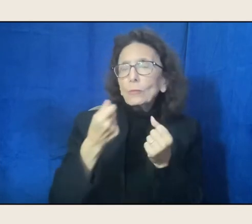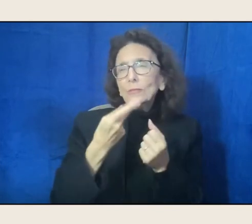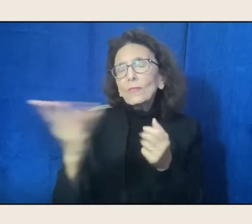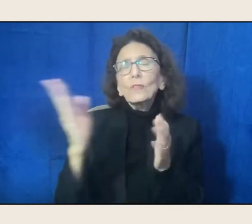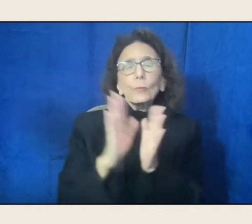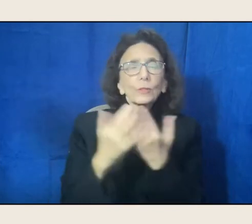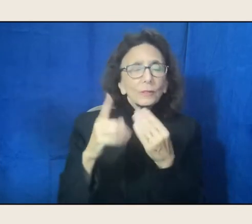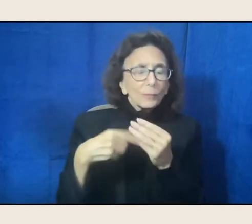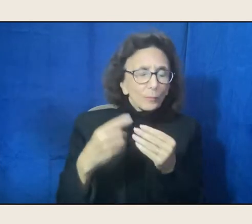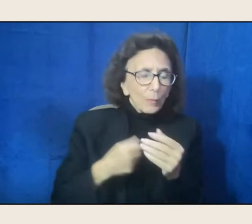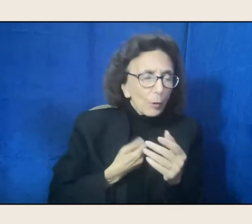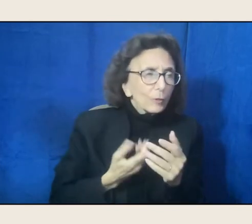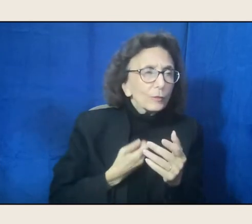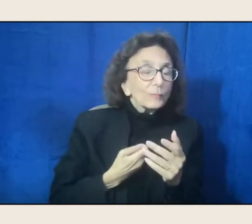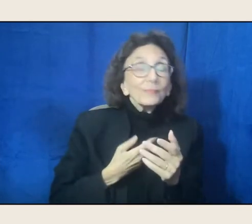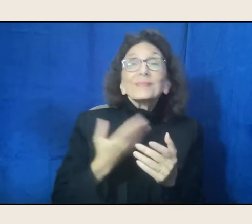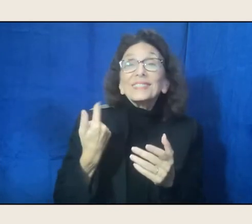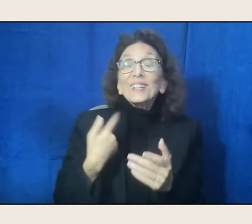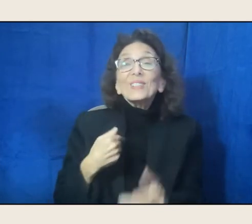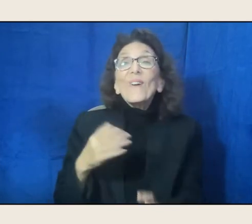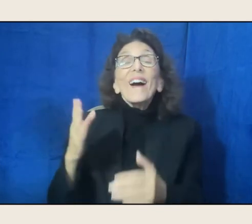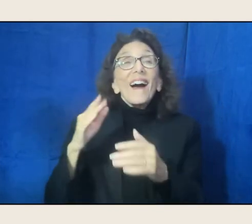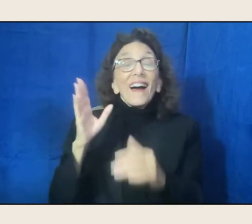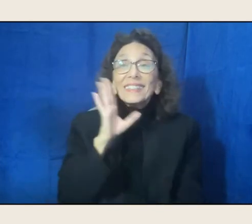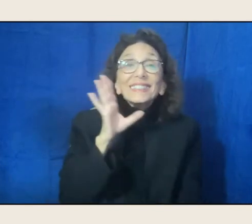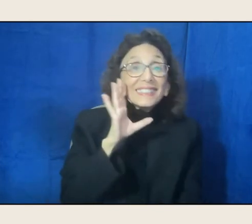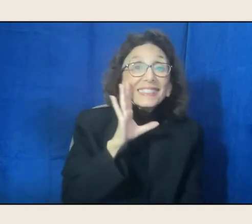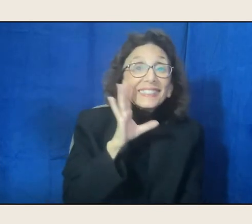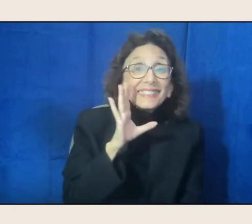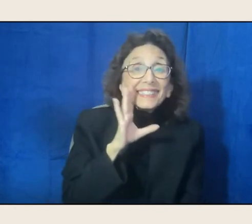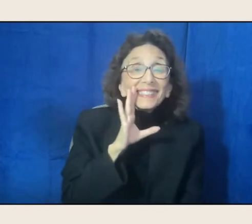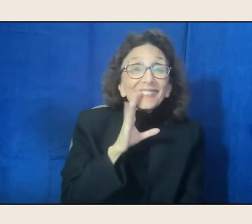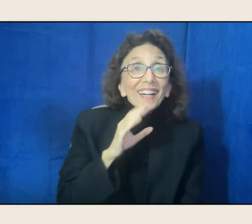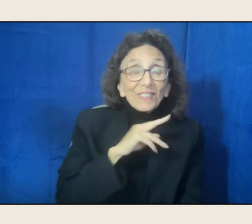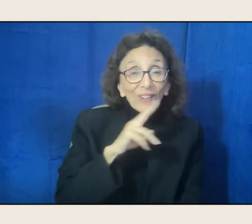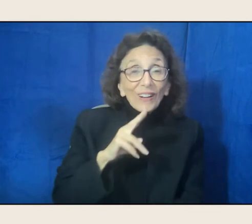Anyway, I went looking for Native literature in '76,